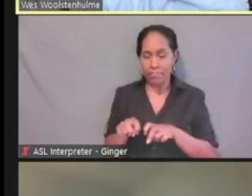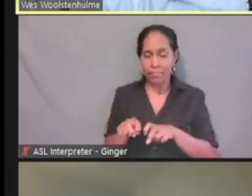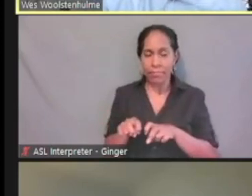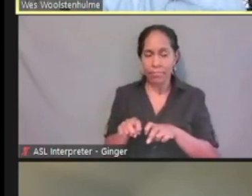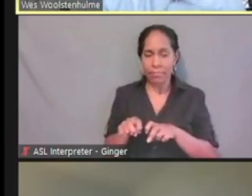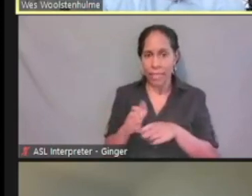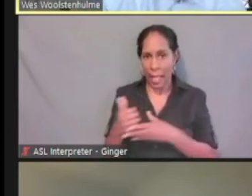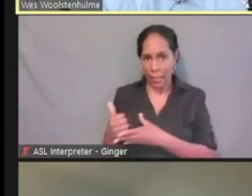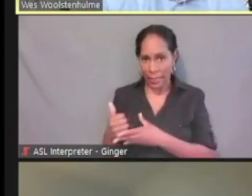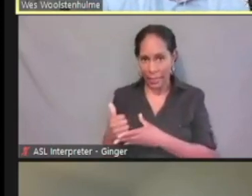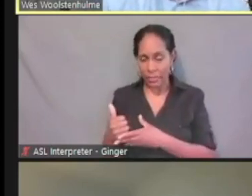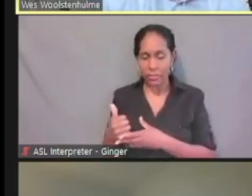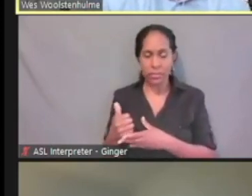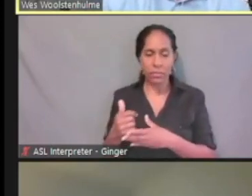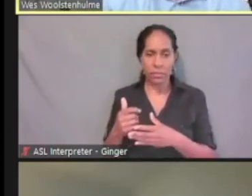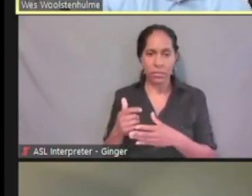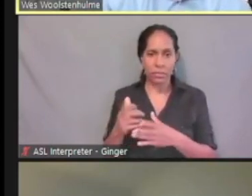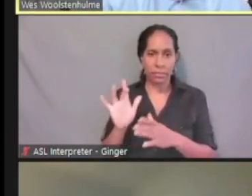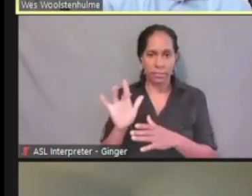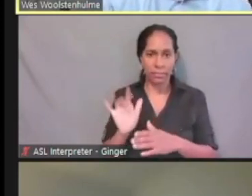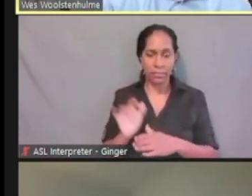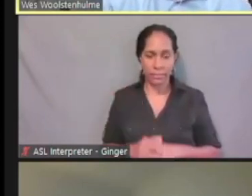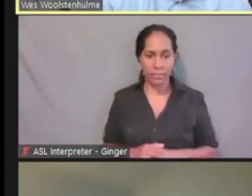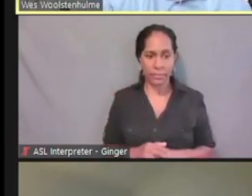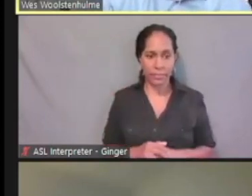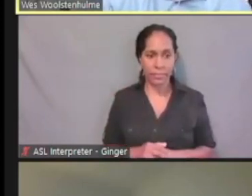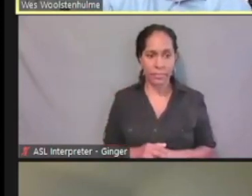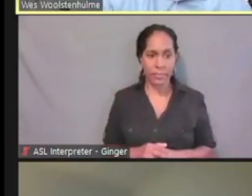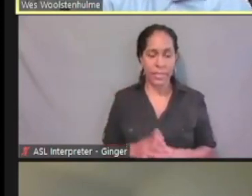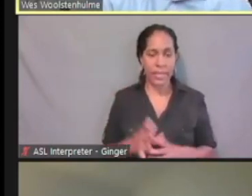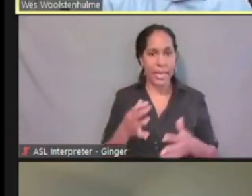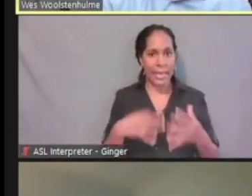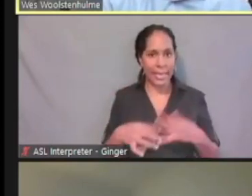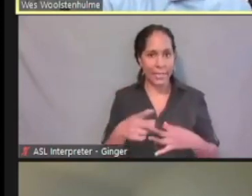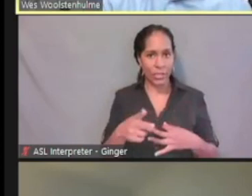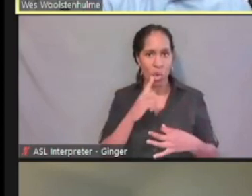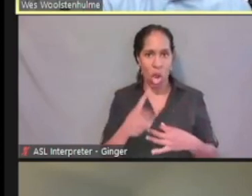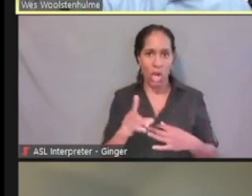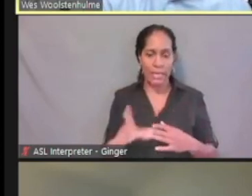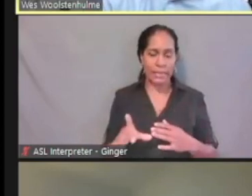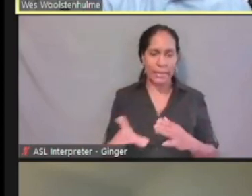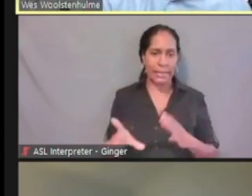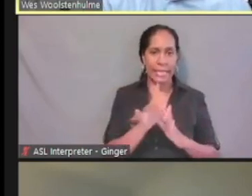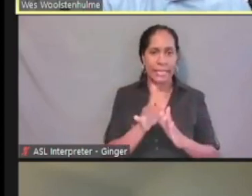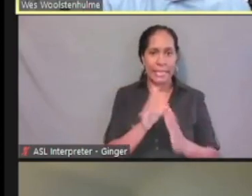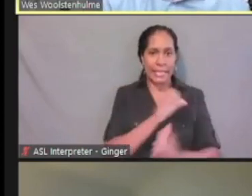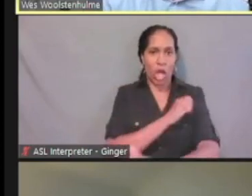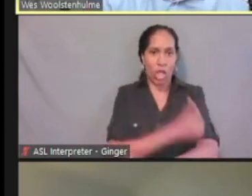unless you are that designated authorized representative. Liz, you want to go over that a little bit?